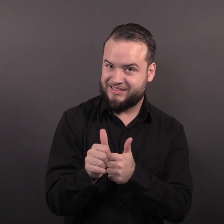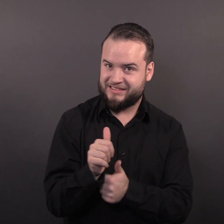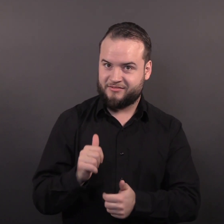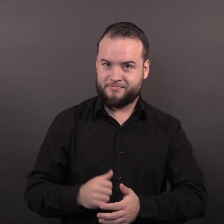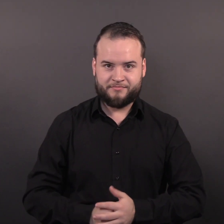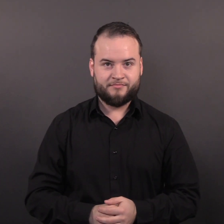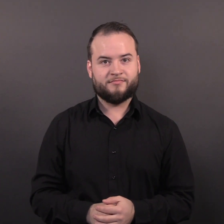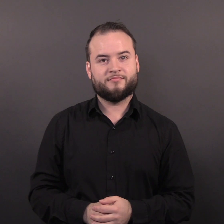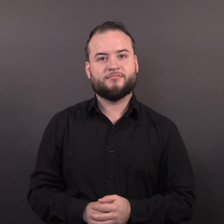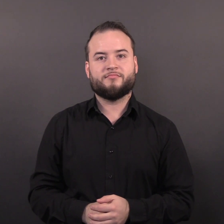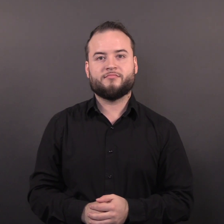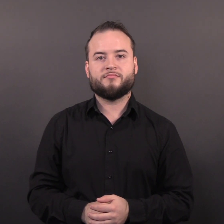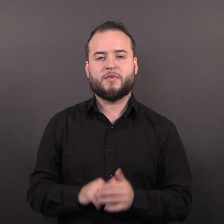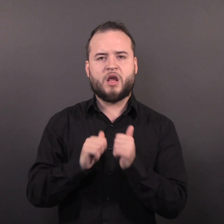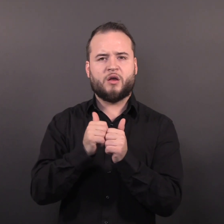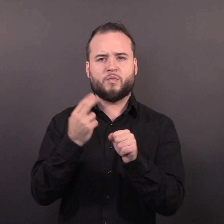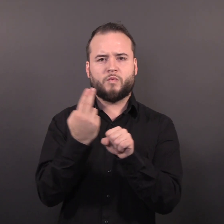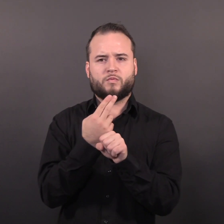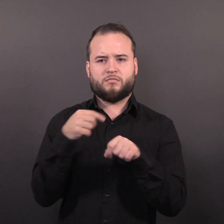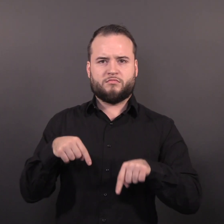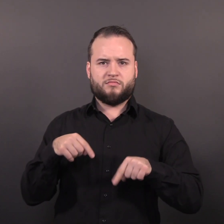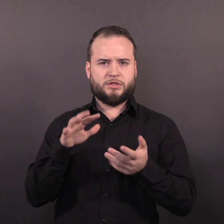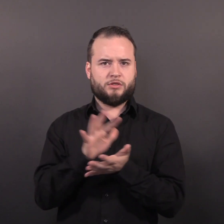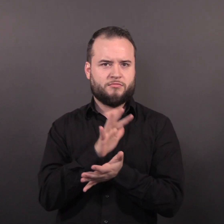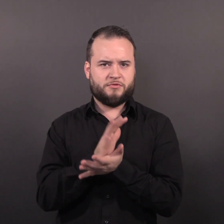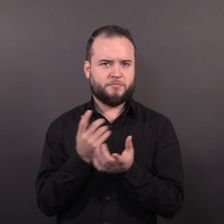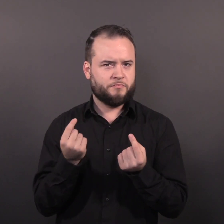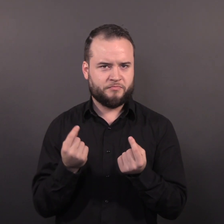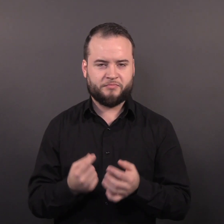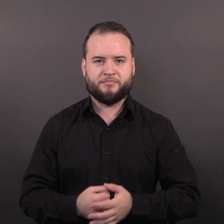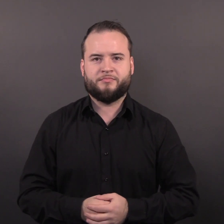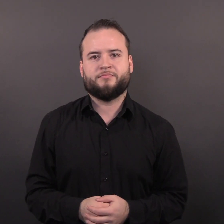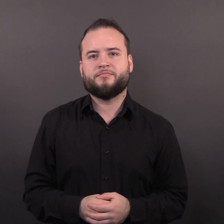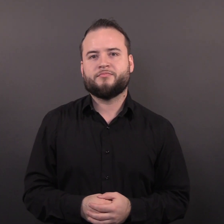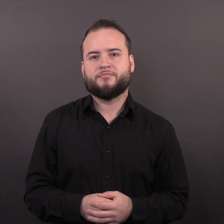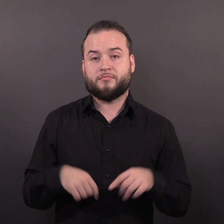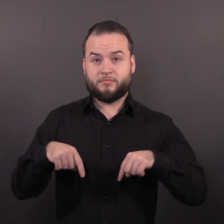Know your risk to lower your risk. How to use this document: